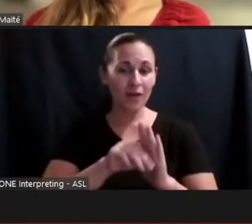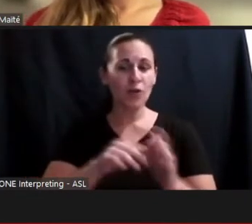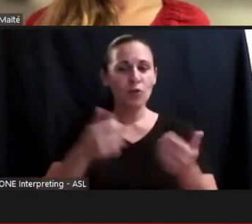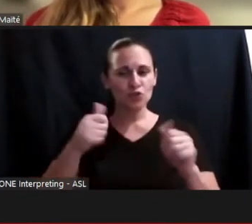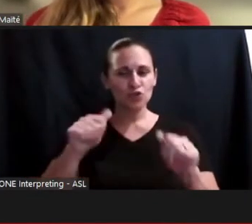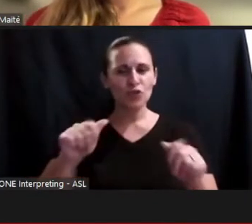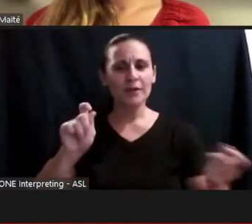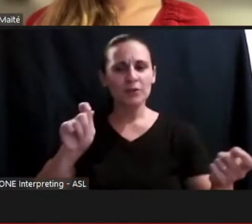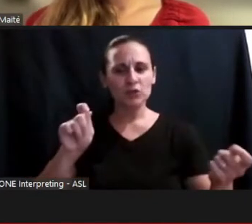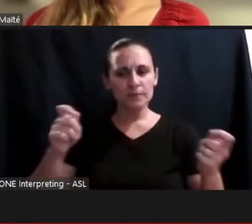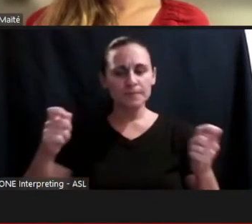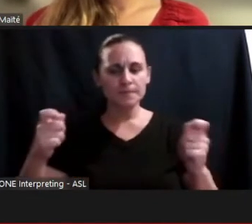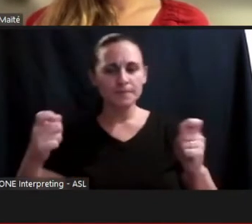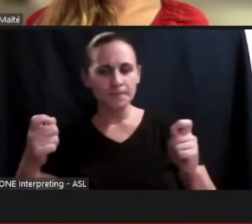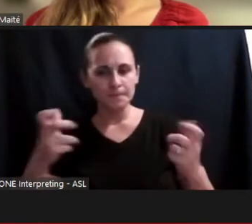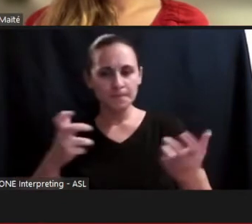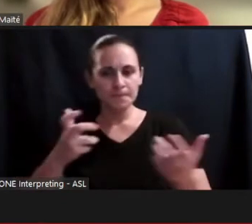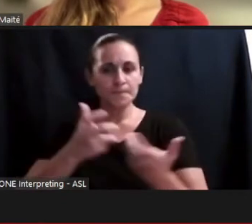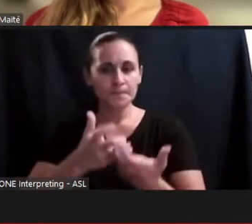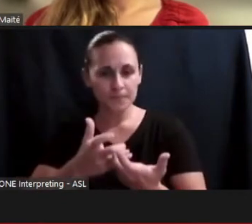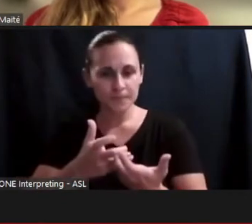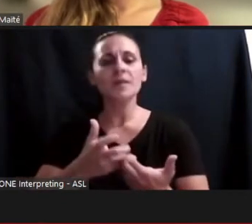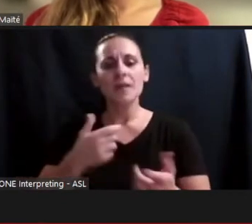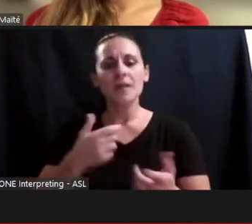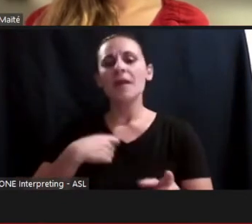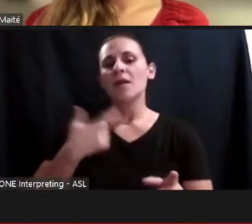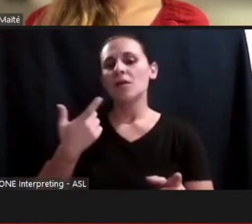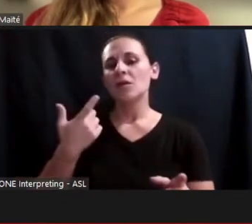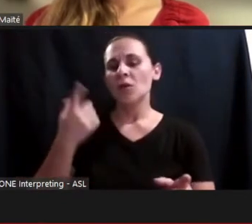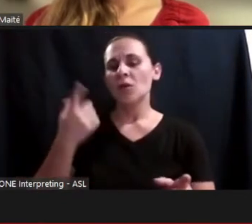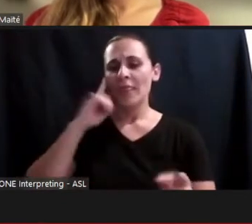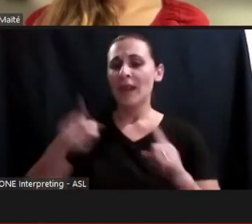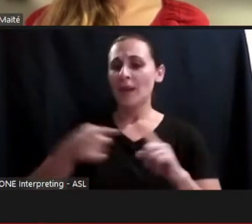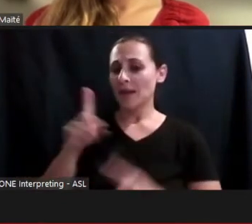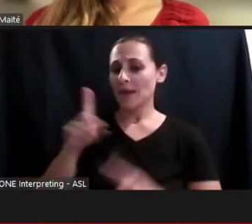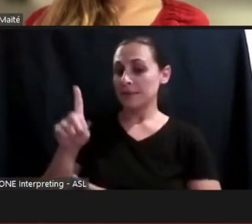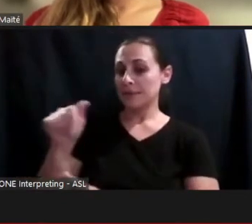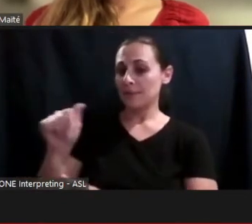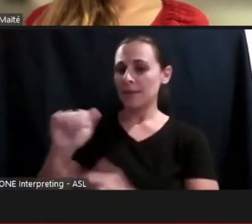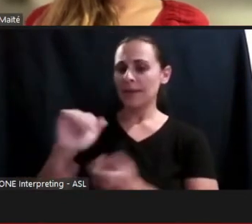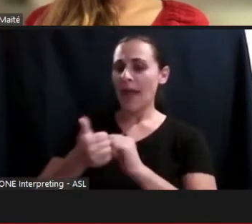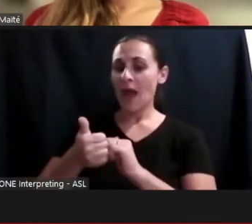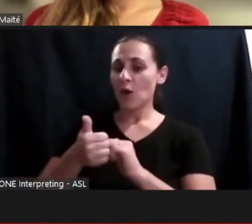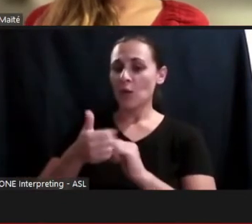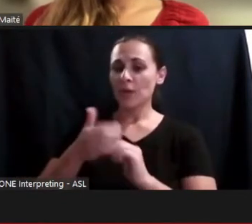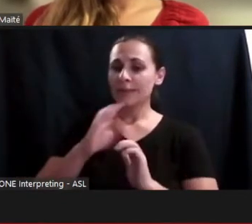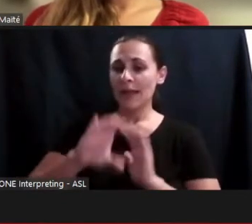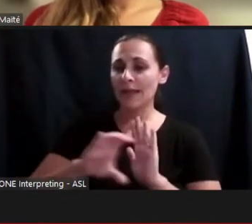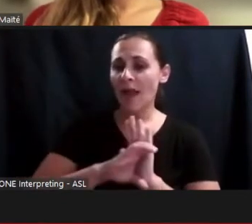if you think about it, how disability has through medical school curriculums been in